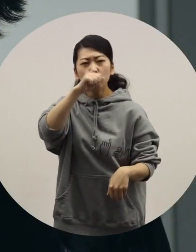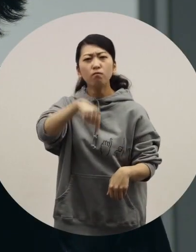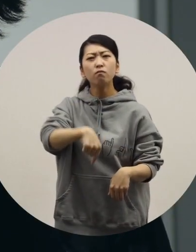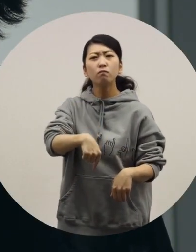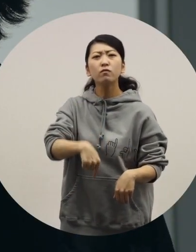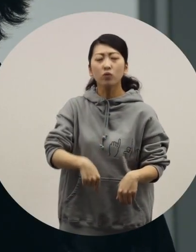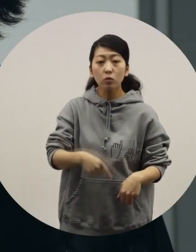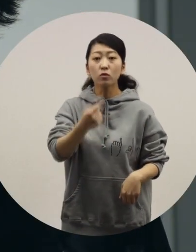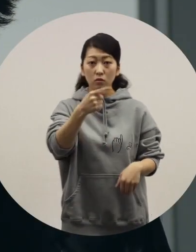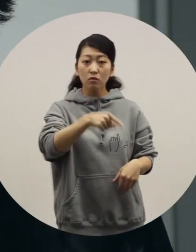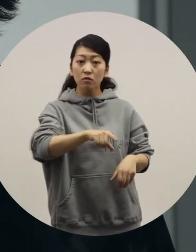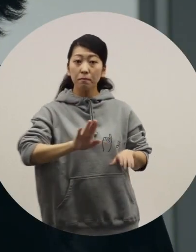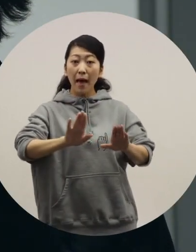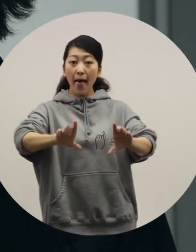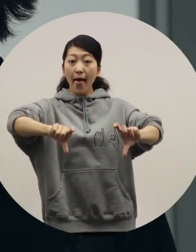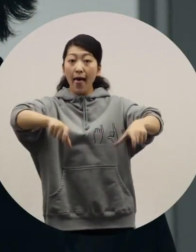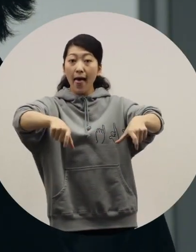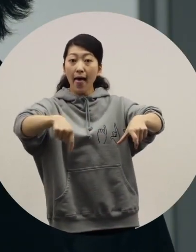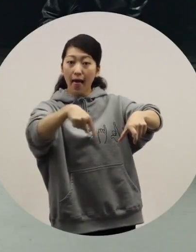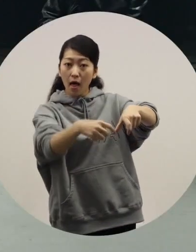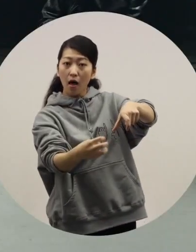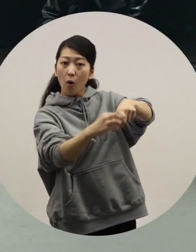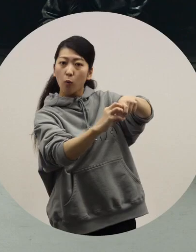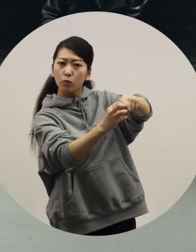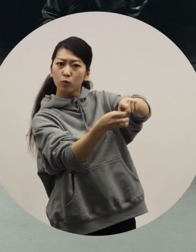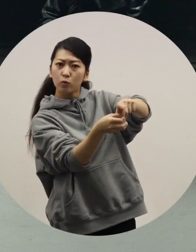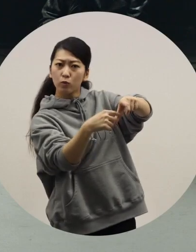The omni-directional front wheels look stylish. [Toriyama] I agree with you.